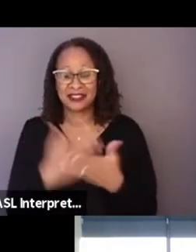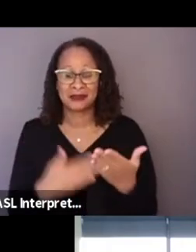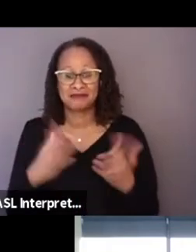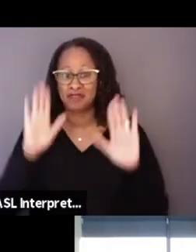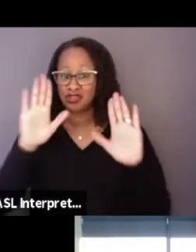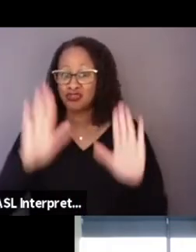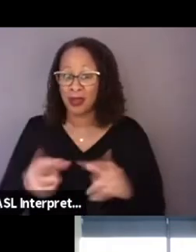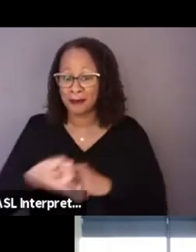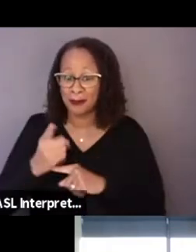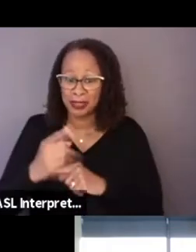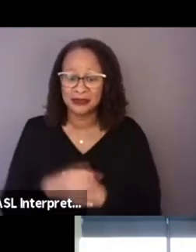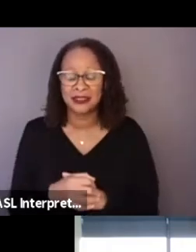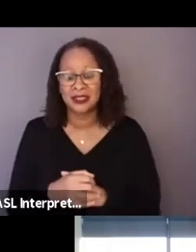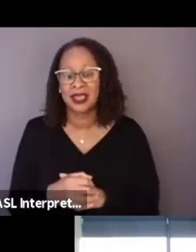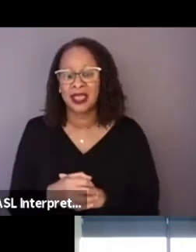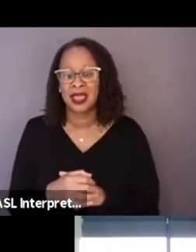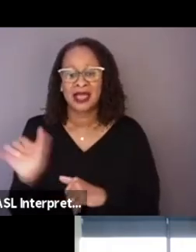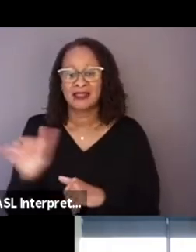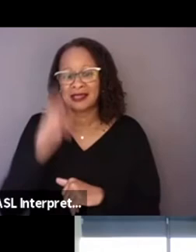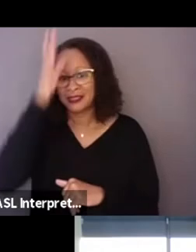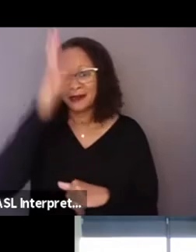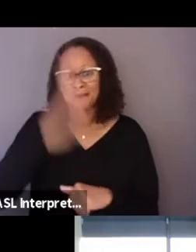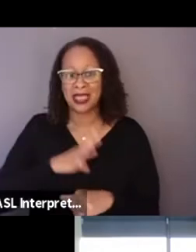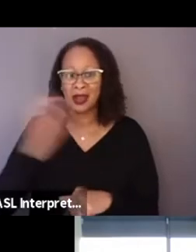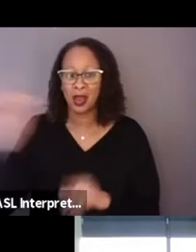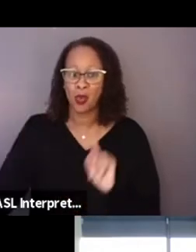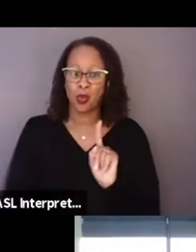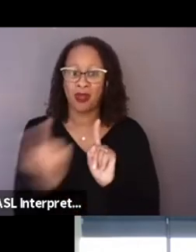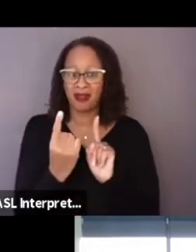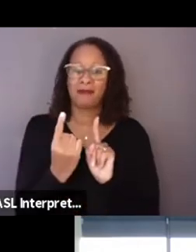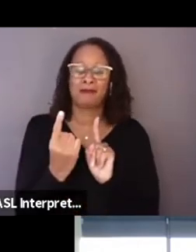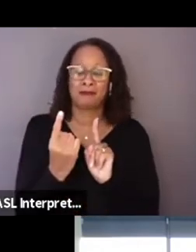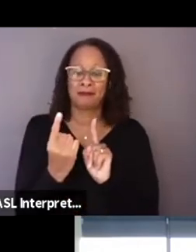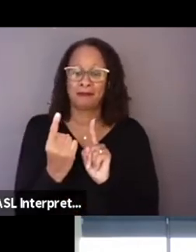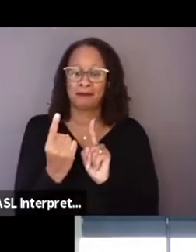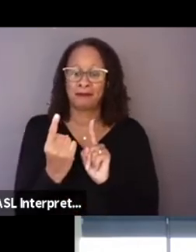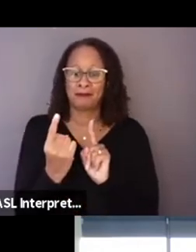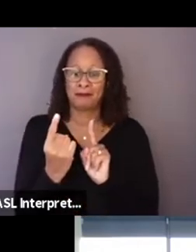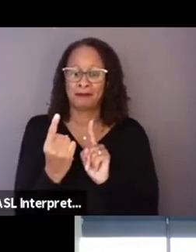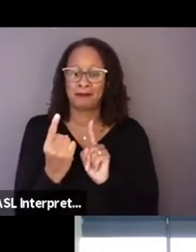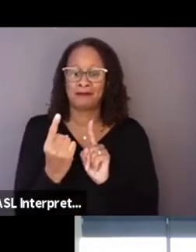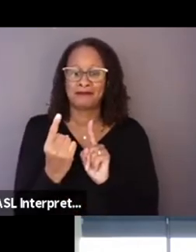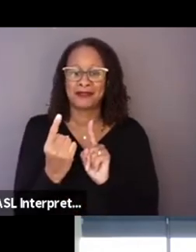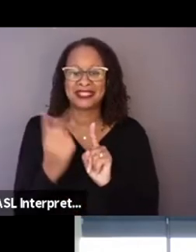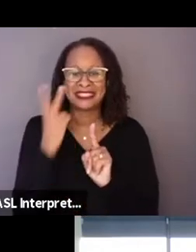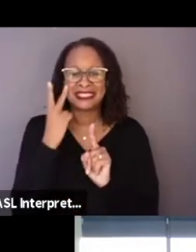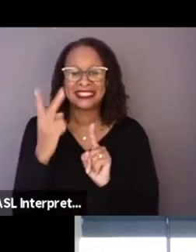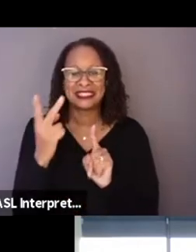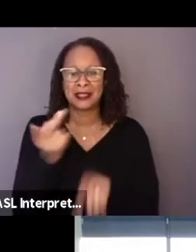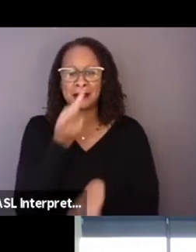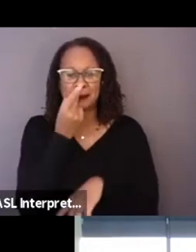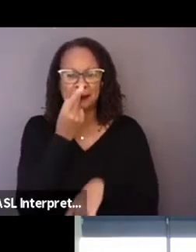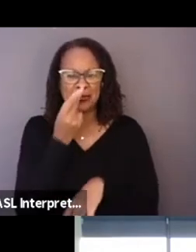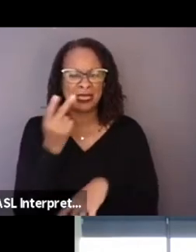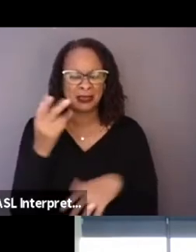like the guy walking up to the other guy peeing and, you know, saying this, in the U.S. you would probably,